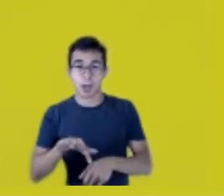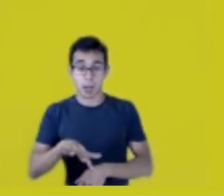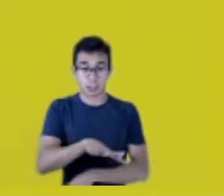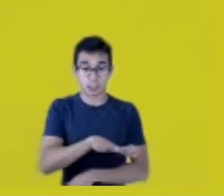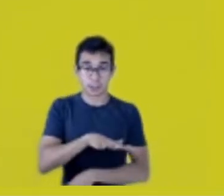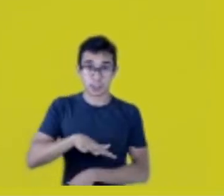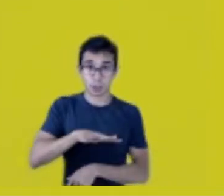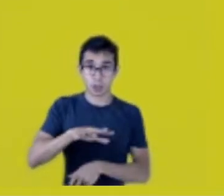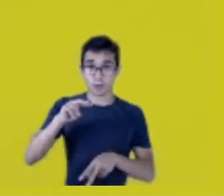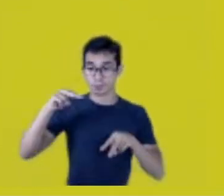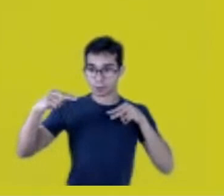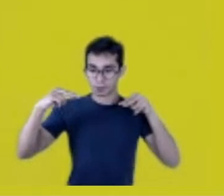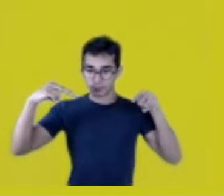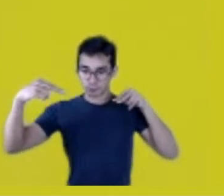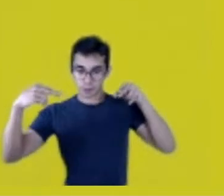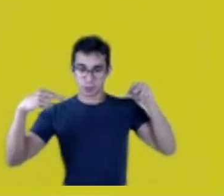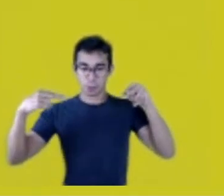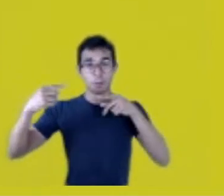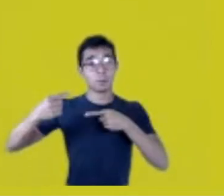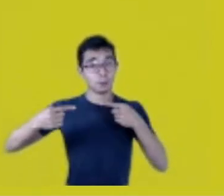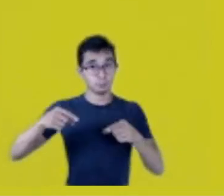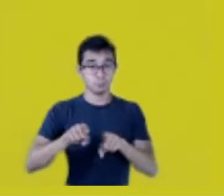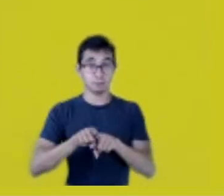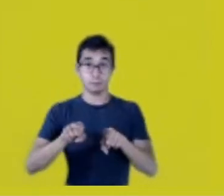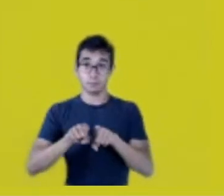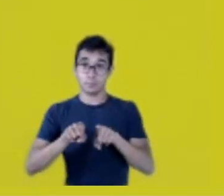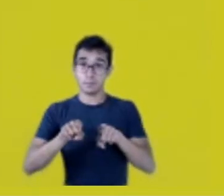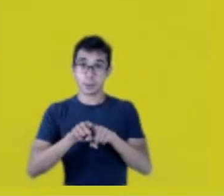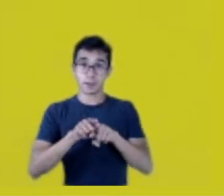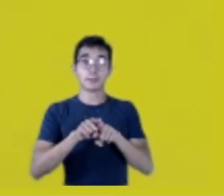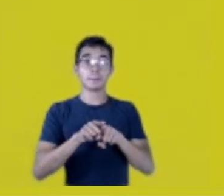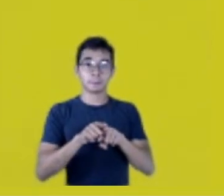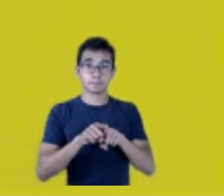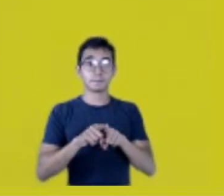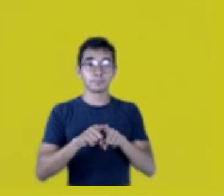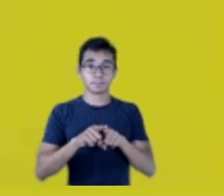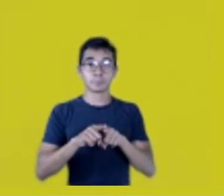existential and political sense, because of its own nature.